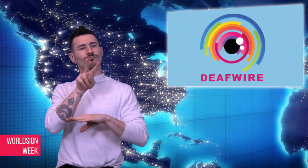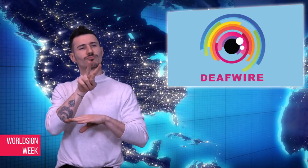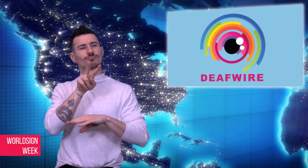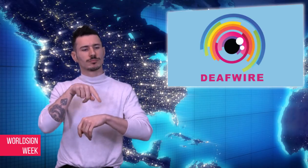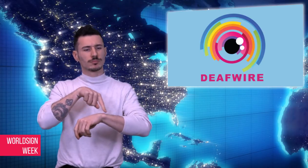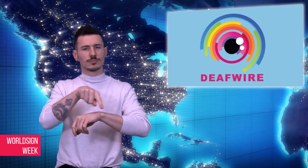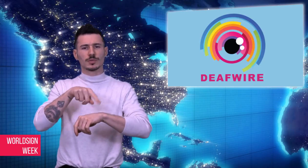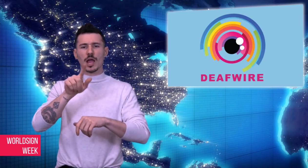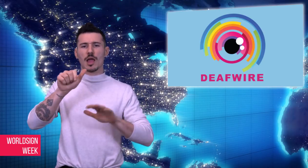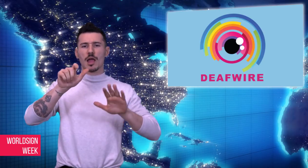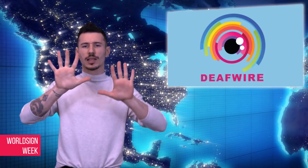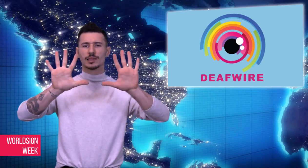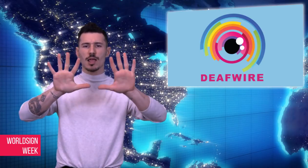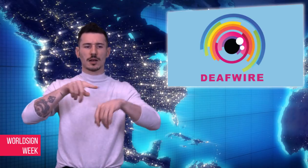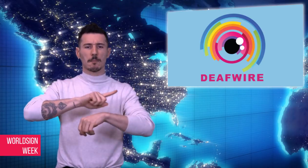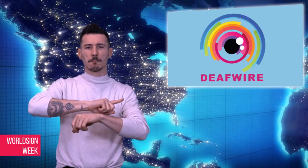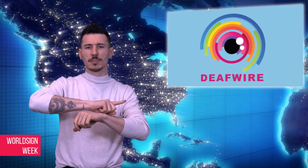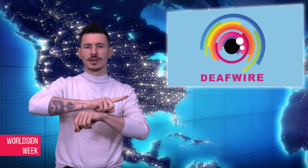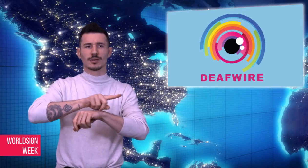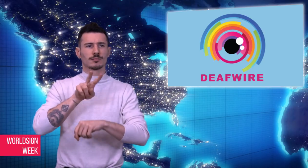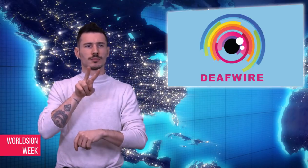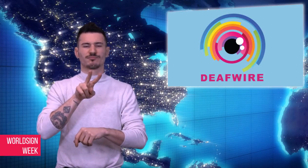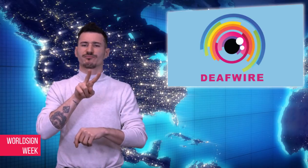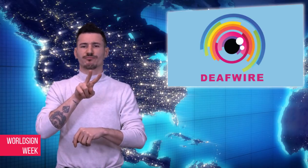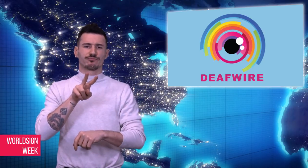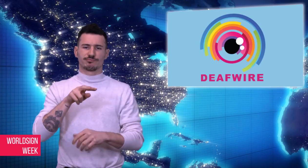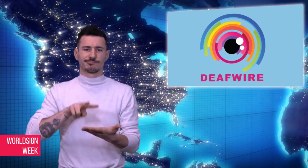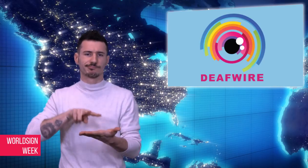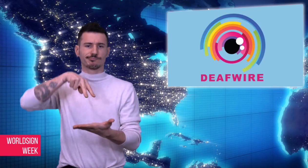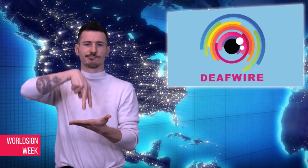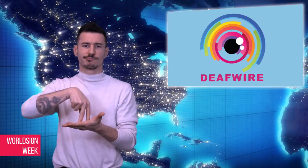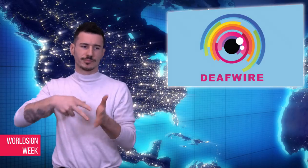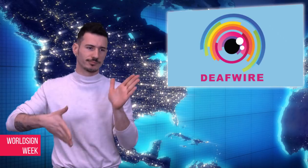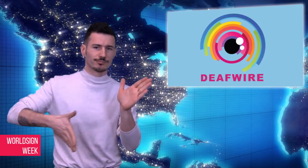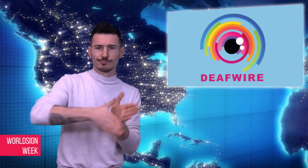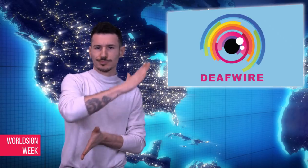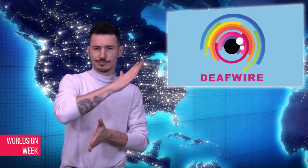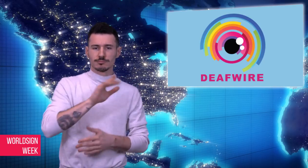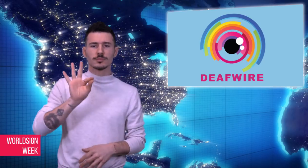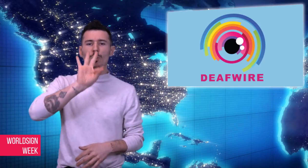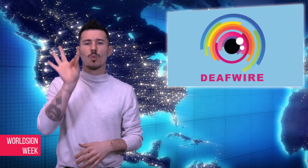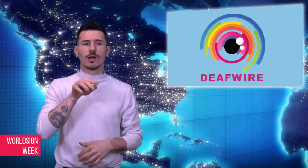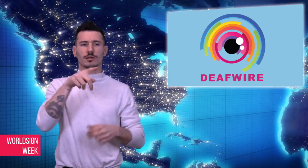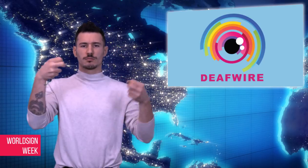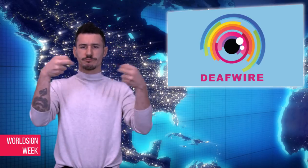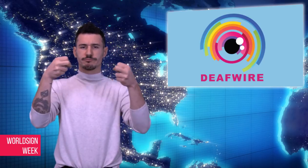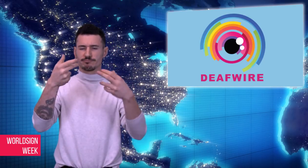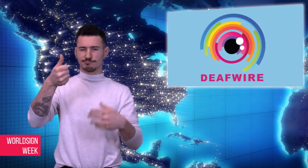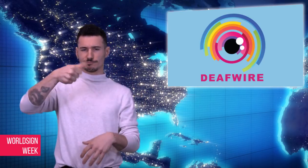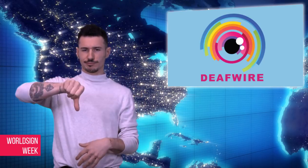captions were often missing. He asked his